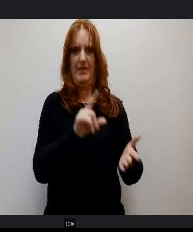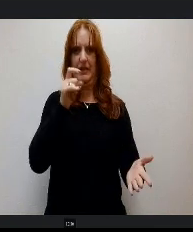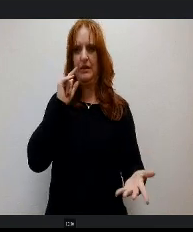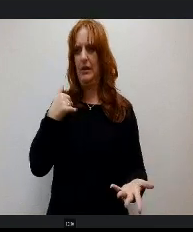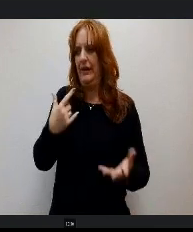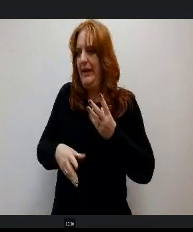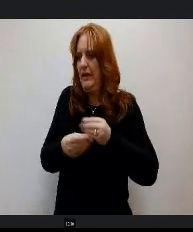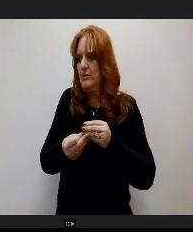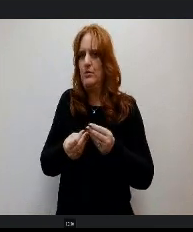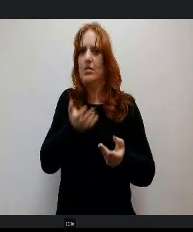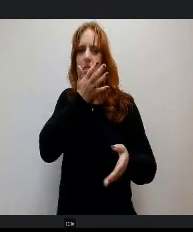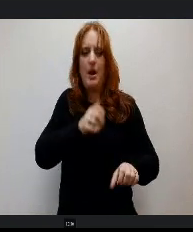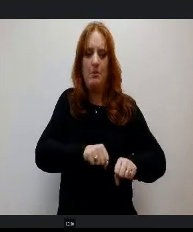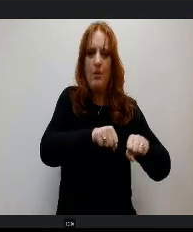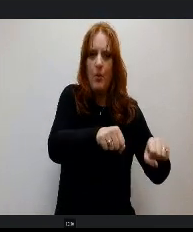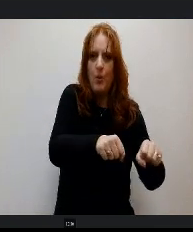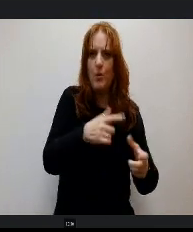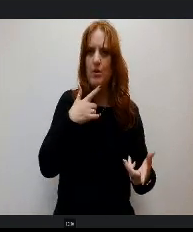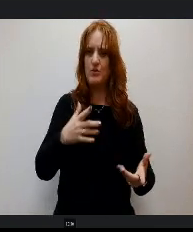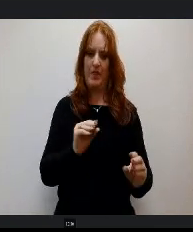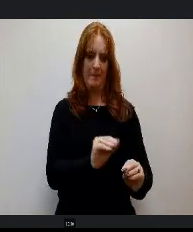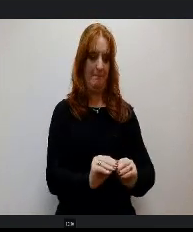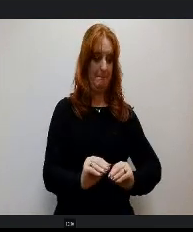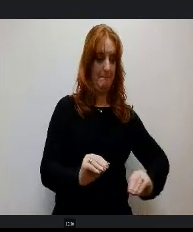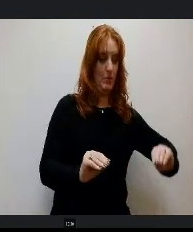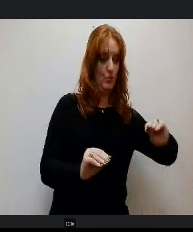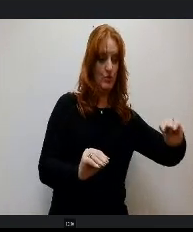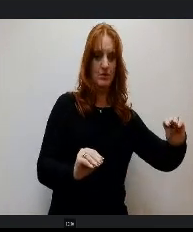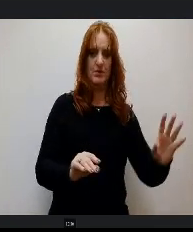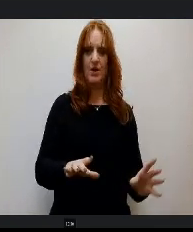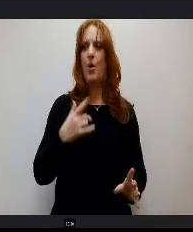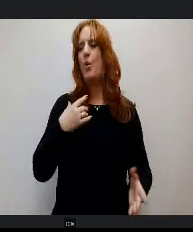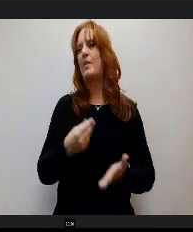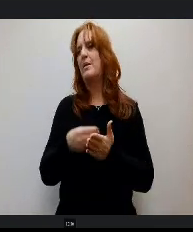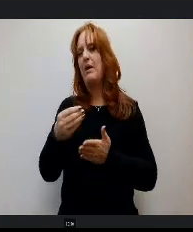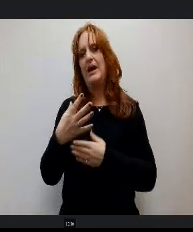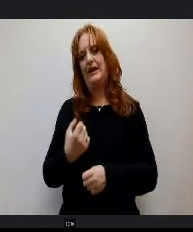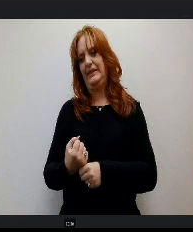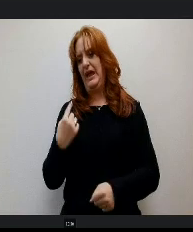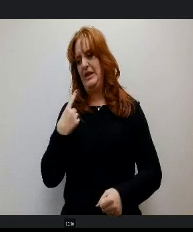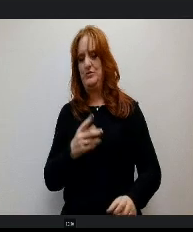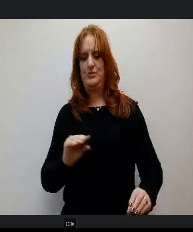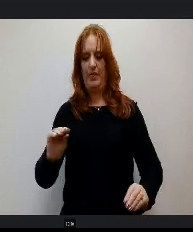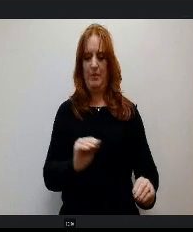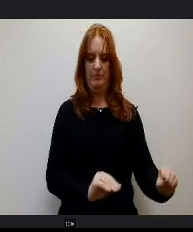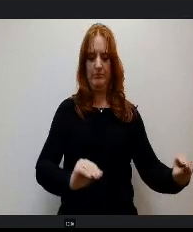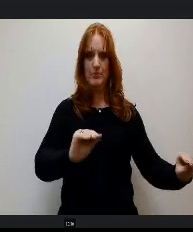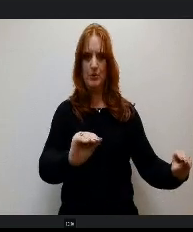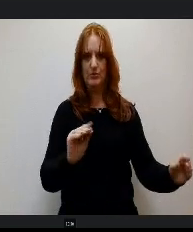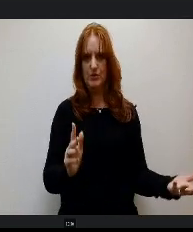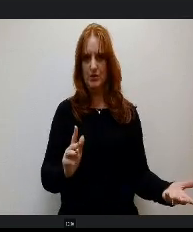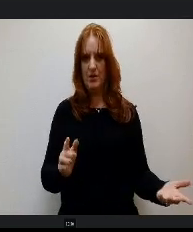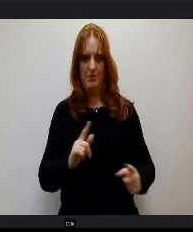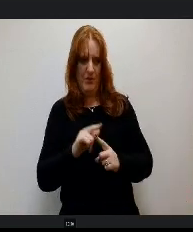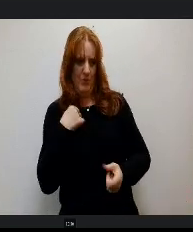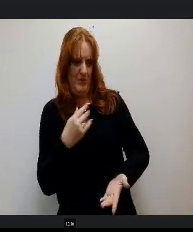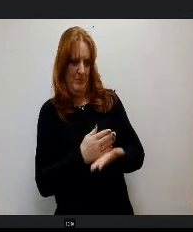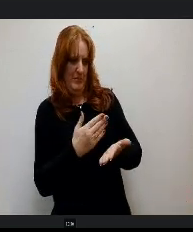They bought the lawnmower last year. We looked at the actuals. We budgeted for a lawnmower. They bought it